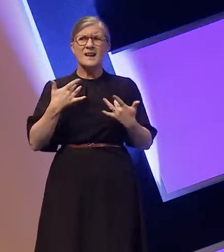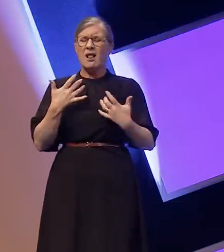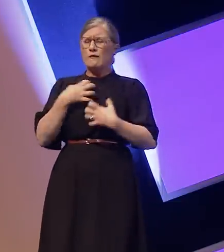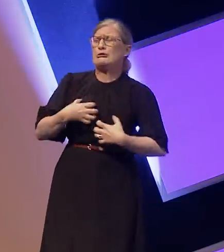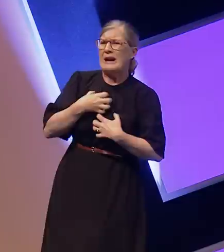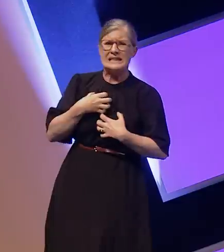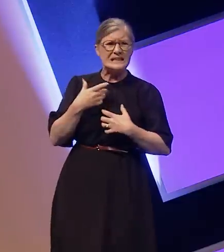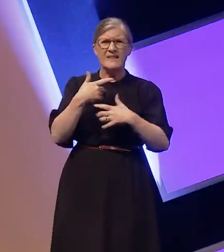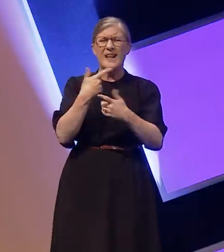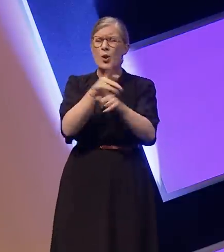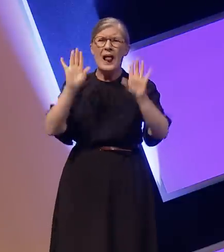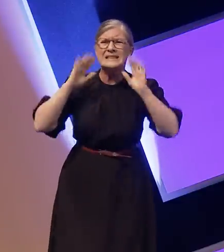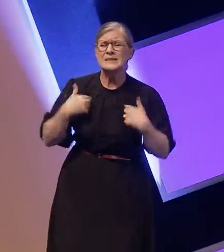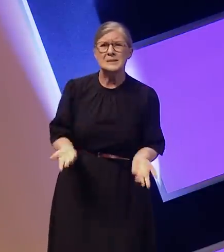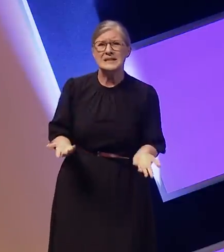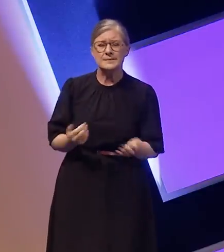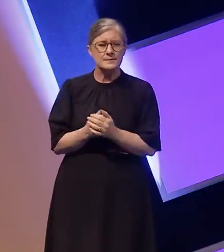however let me clarify one thing